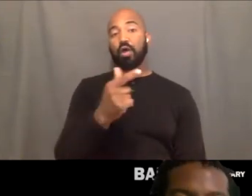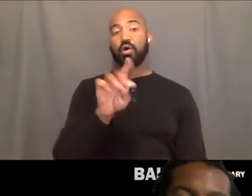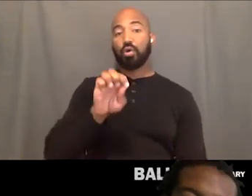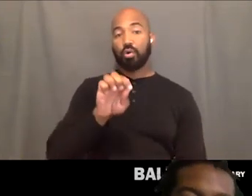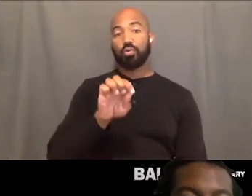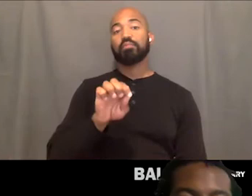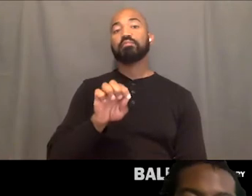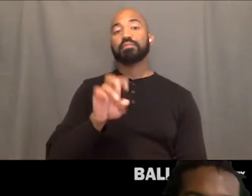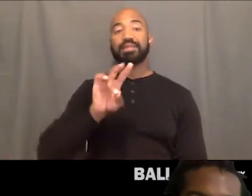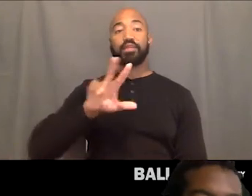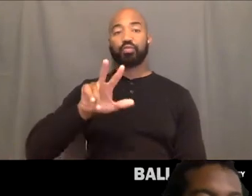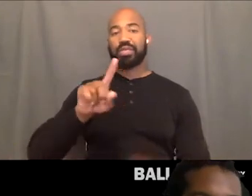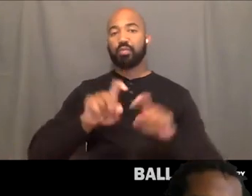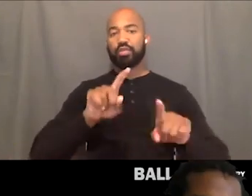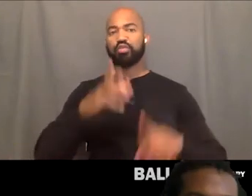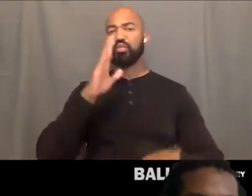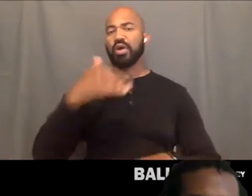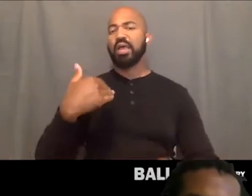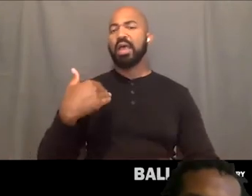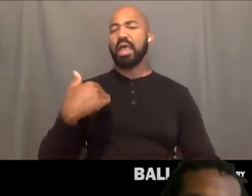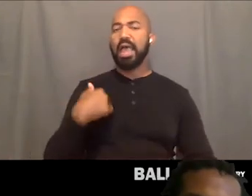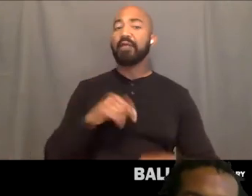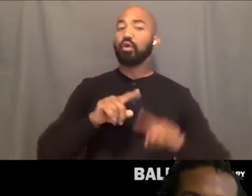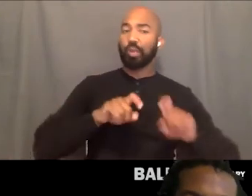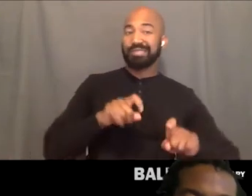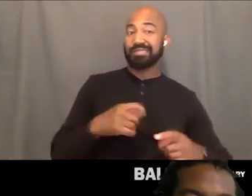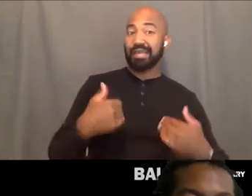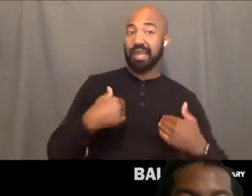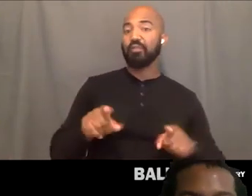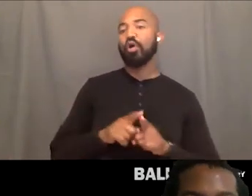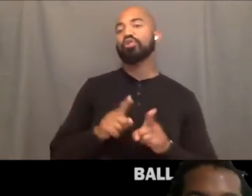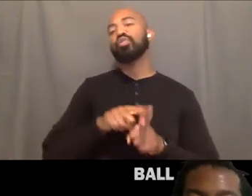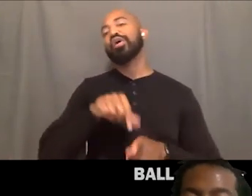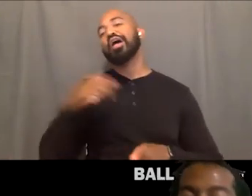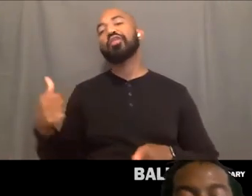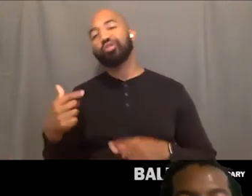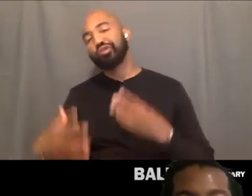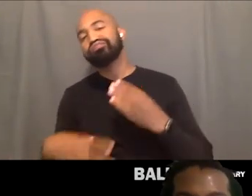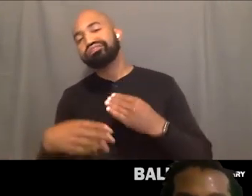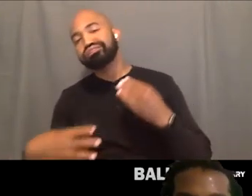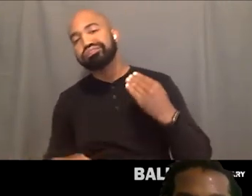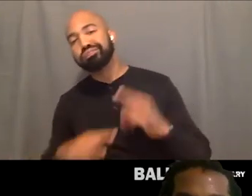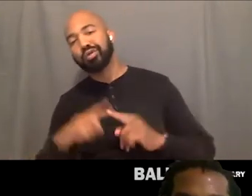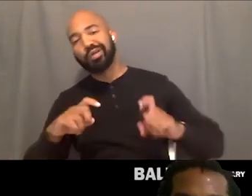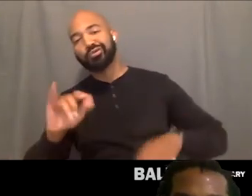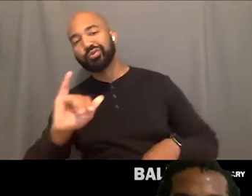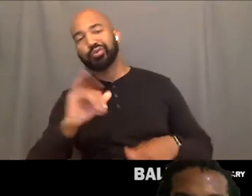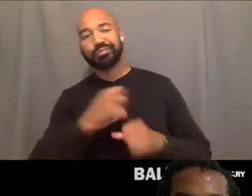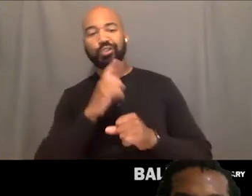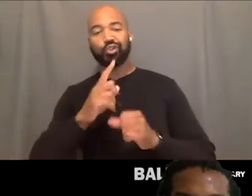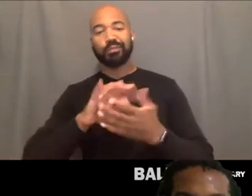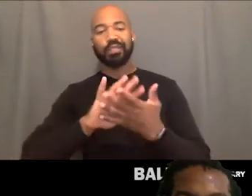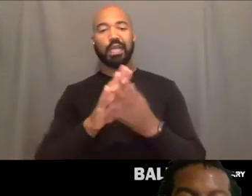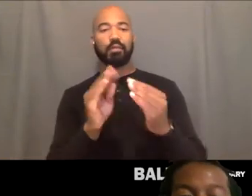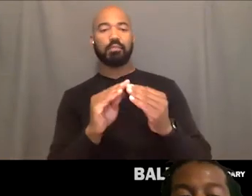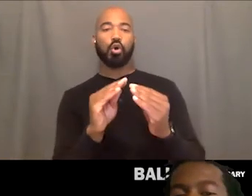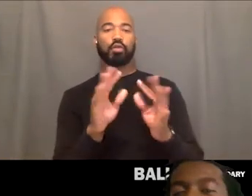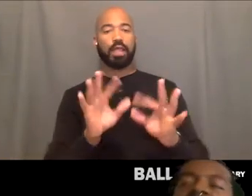but we'll have some fun questions kind of mixed in there um, just to keep it fresh, so you cool with that? Okay, I'm down.